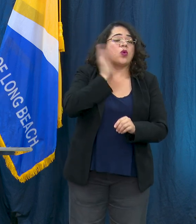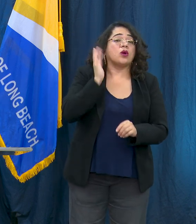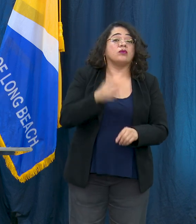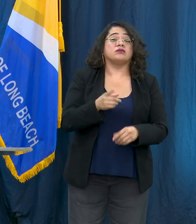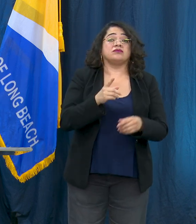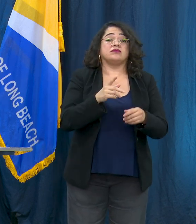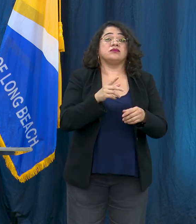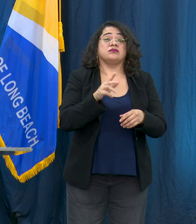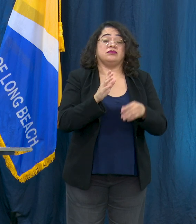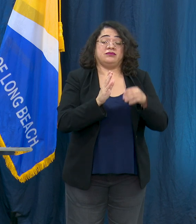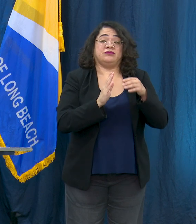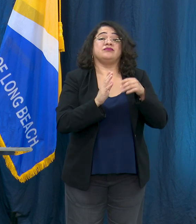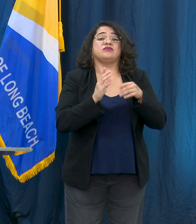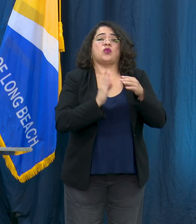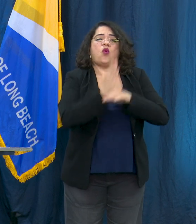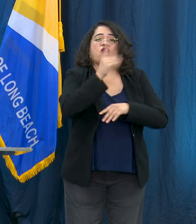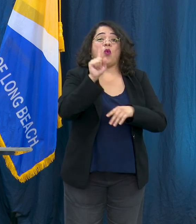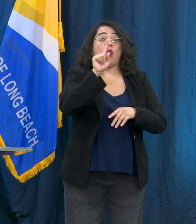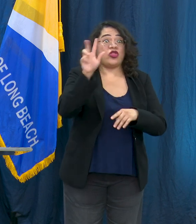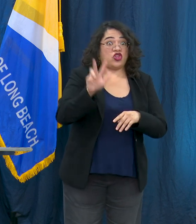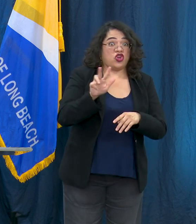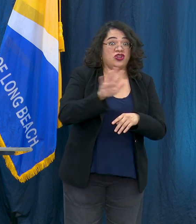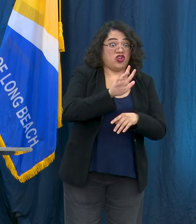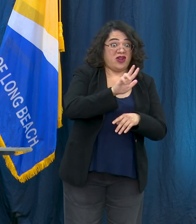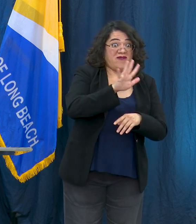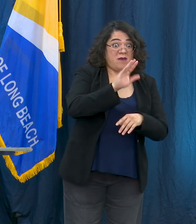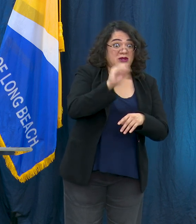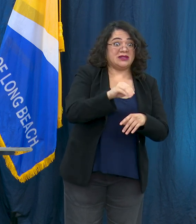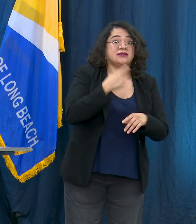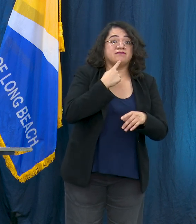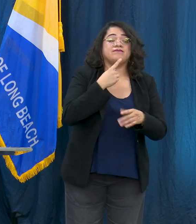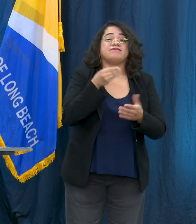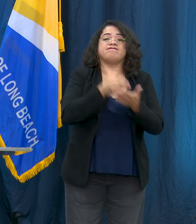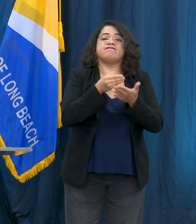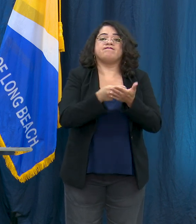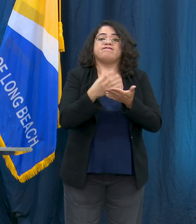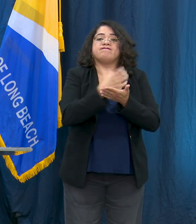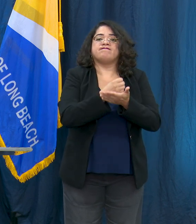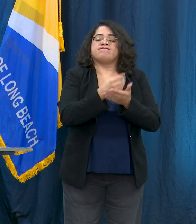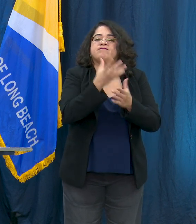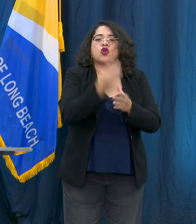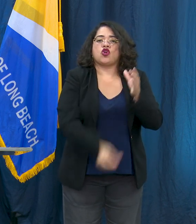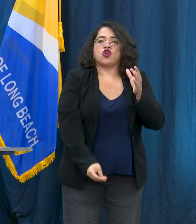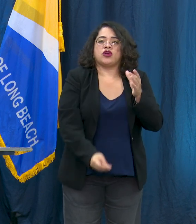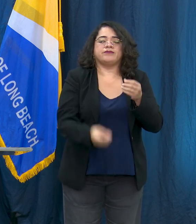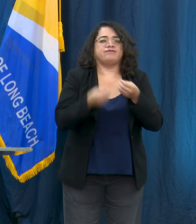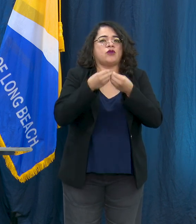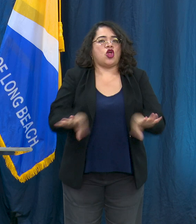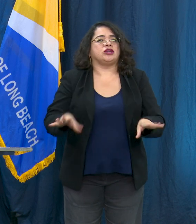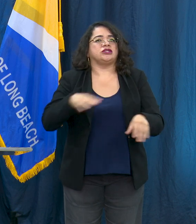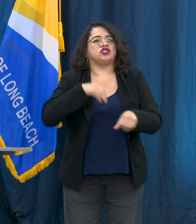income or the lack of income or loss of job, 15 percent say that they just